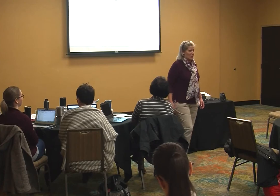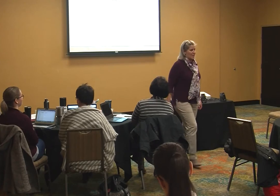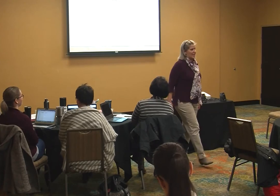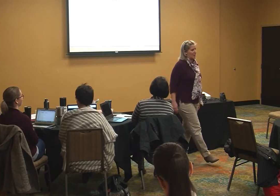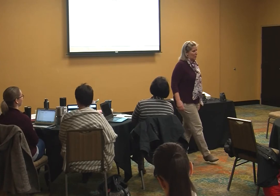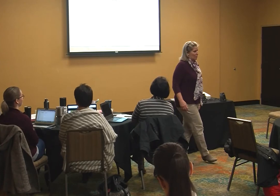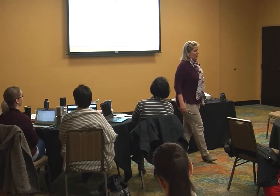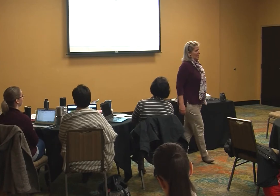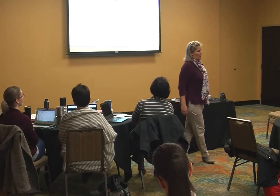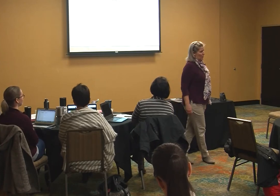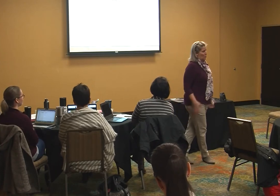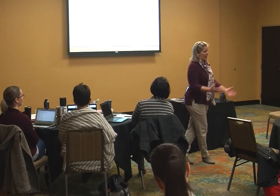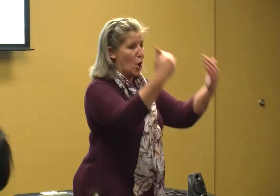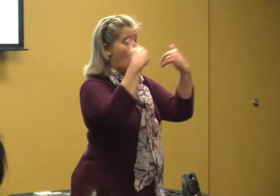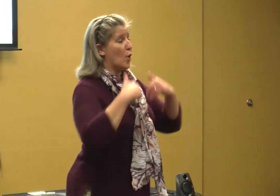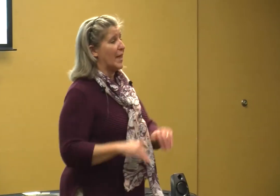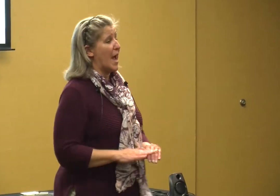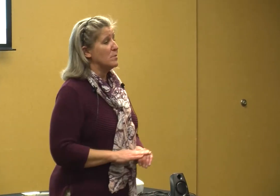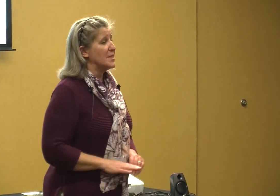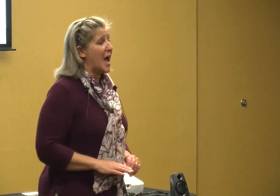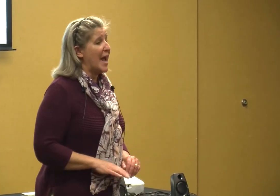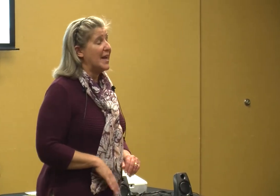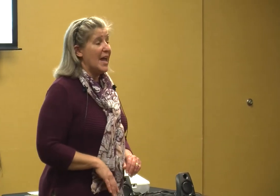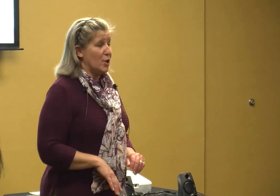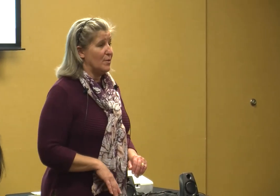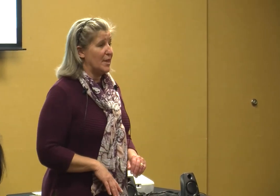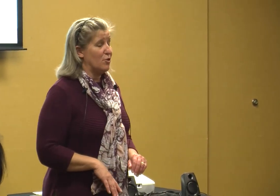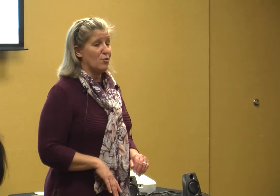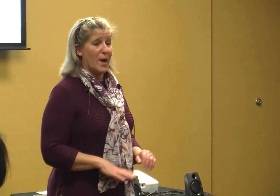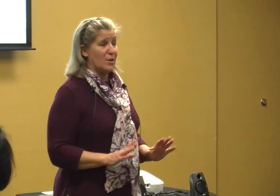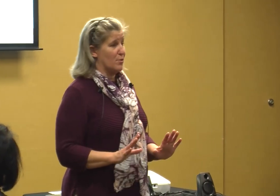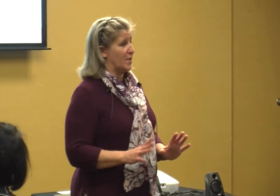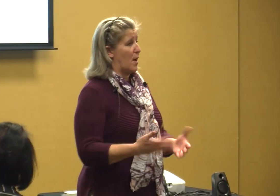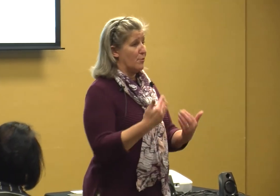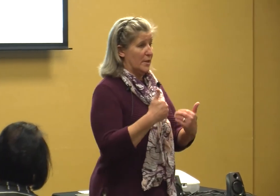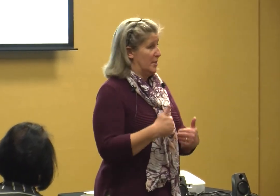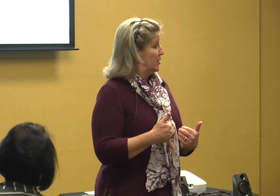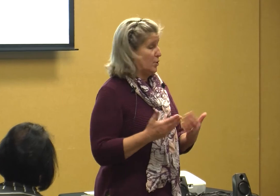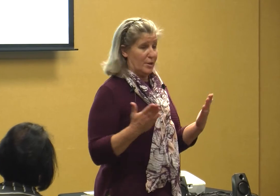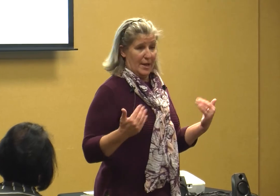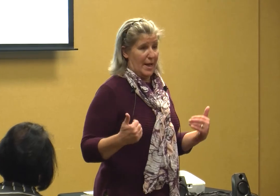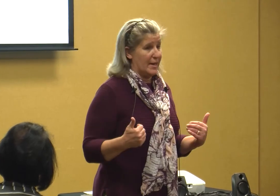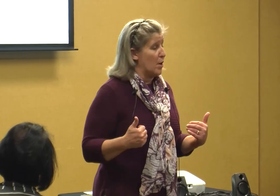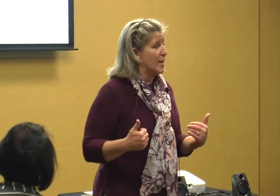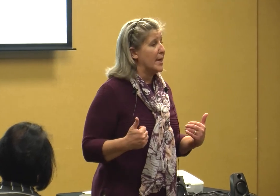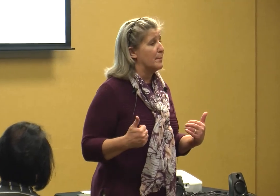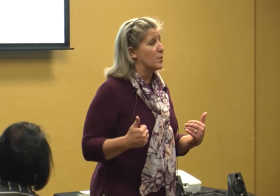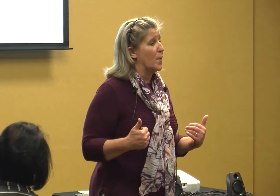win I will win I will win on the outside you need to train yourself you and here again I'm gonna go